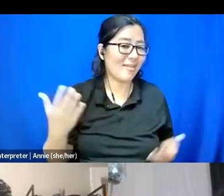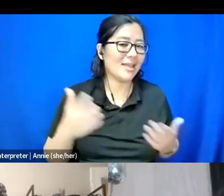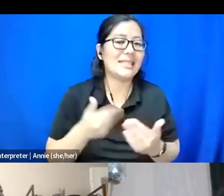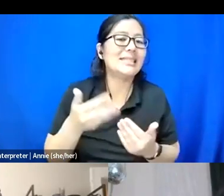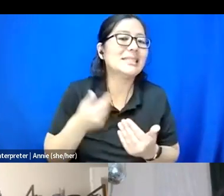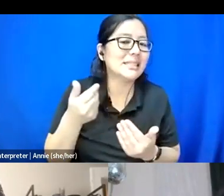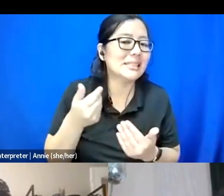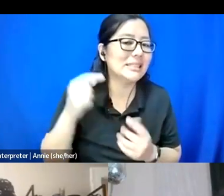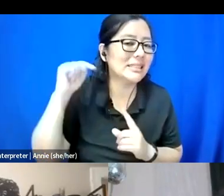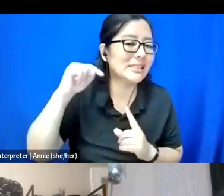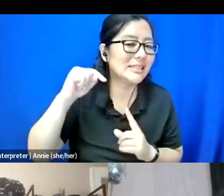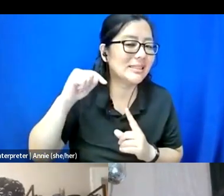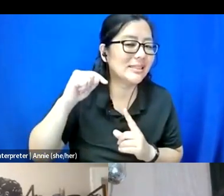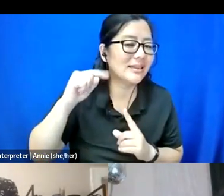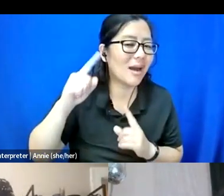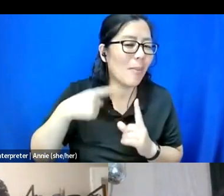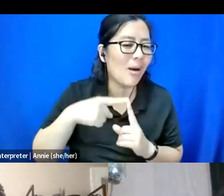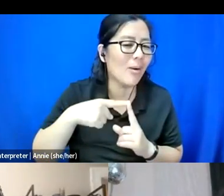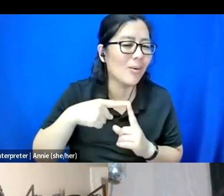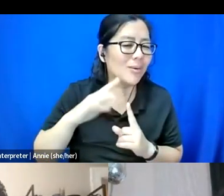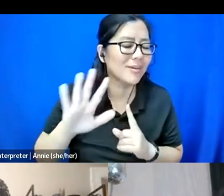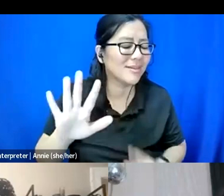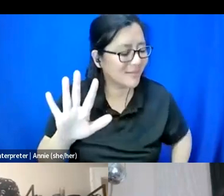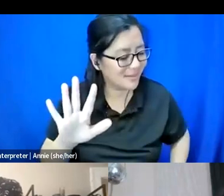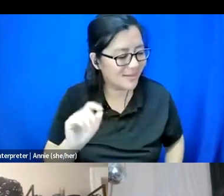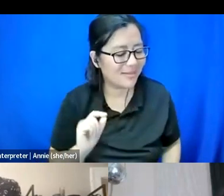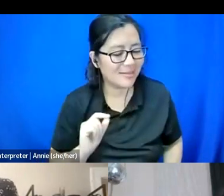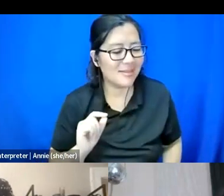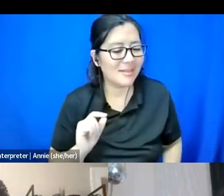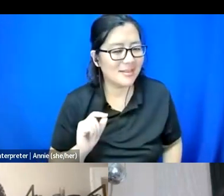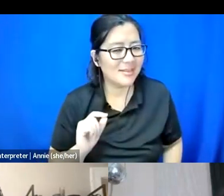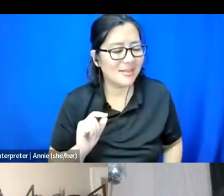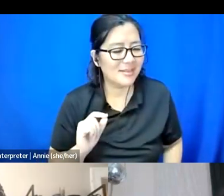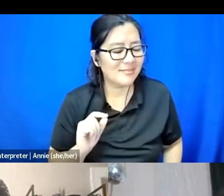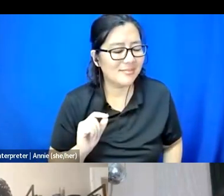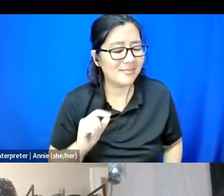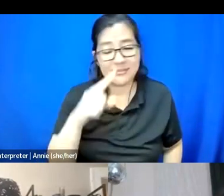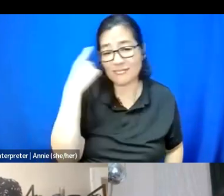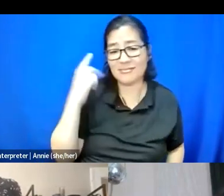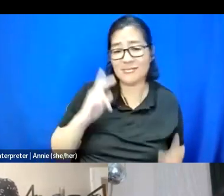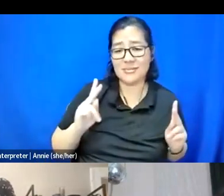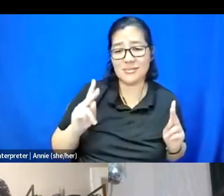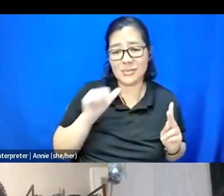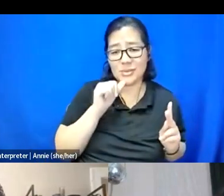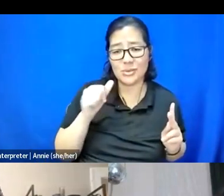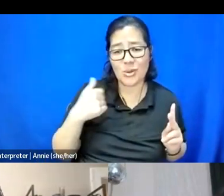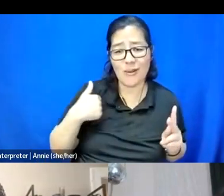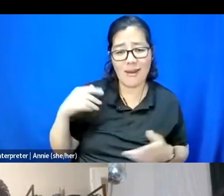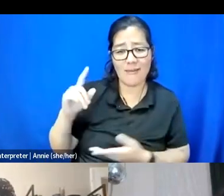about like -- black people do not carry privilege as a result of being black.